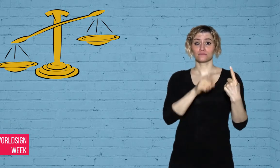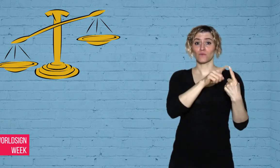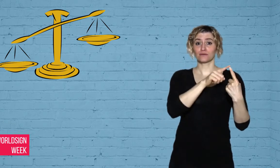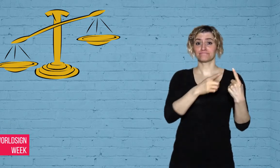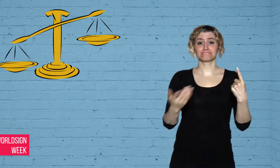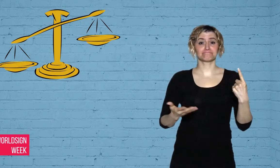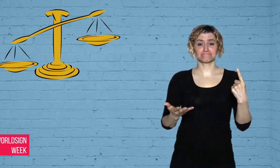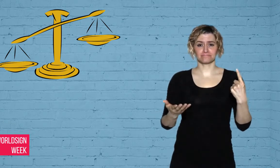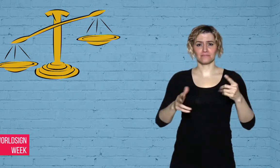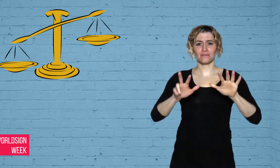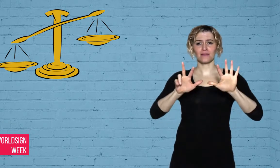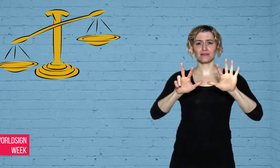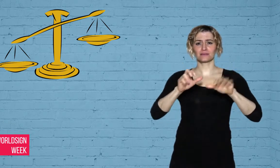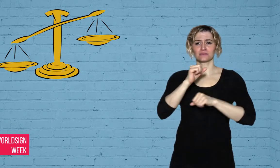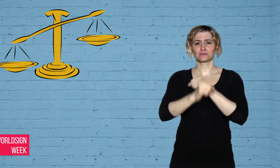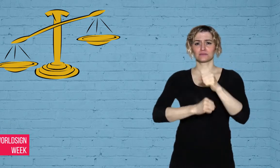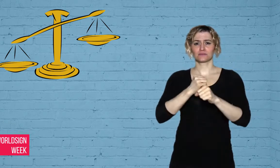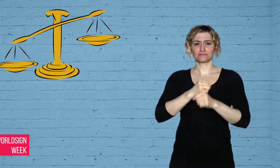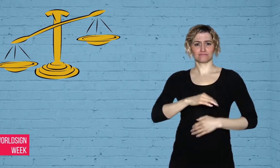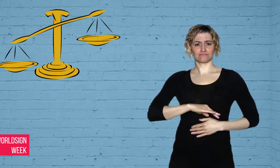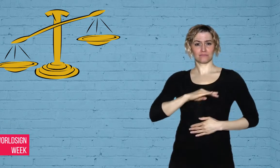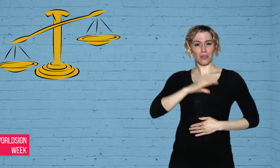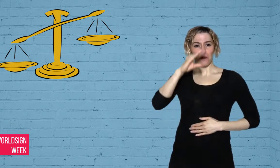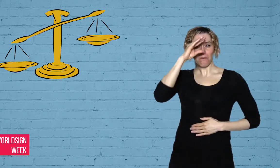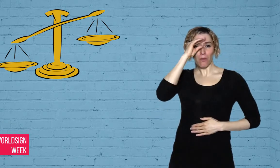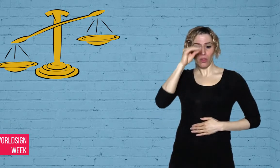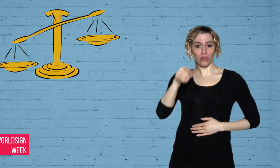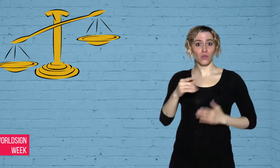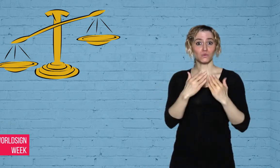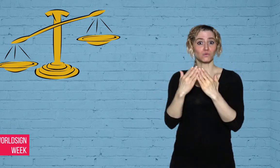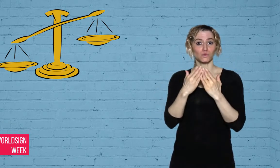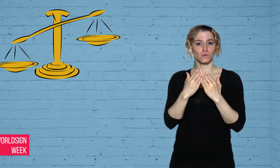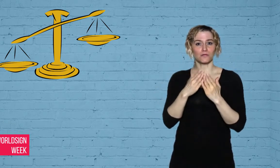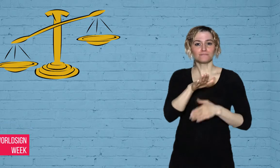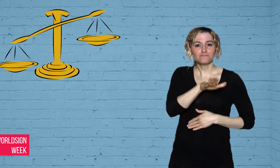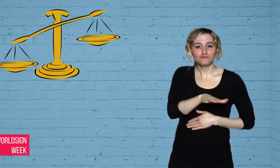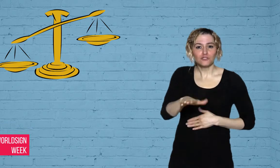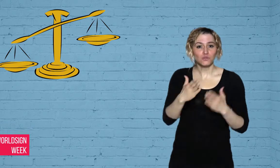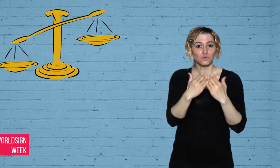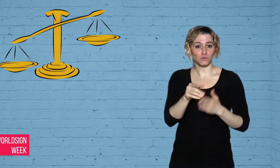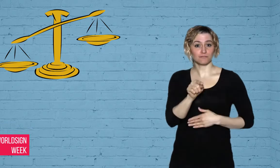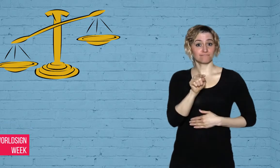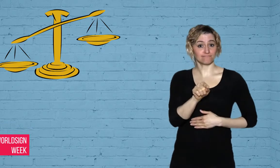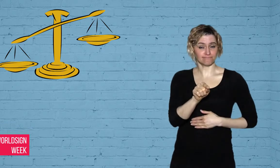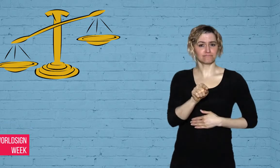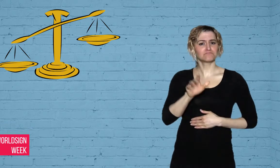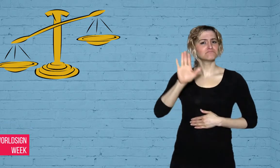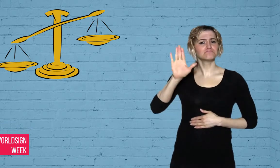elementary school in the US state of